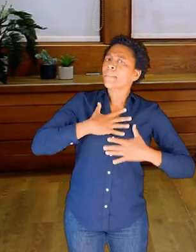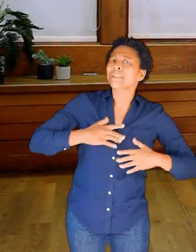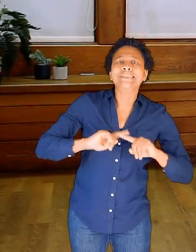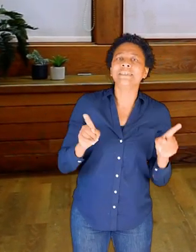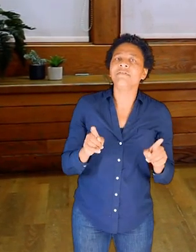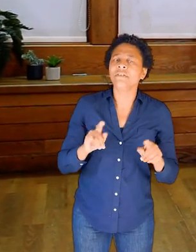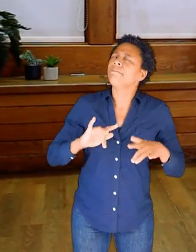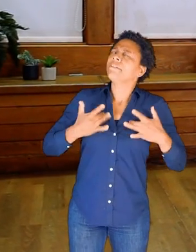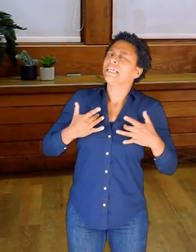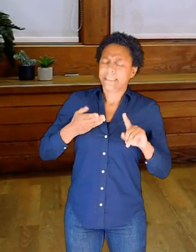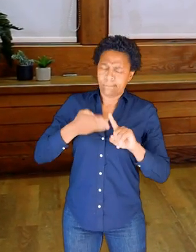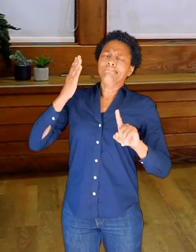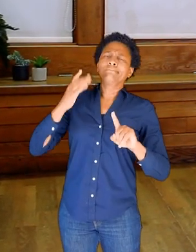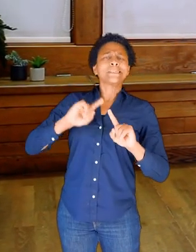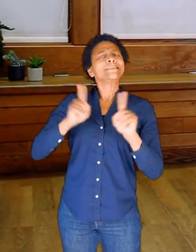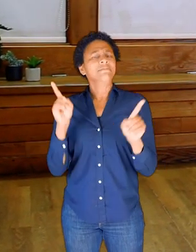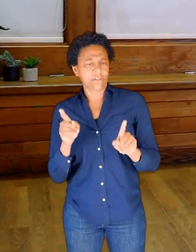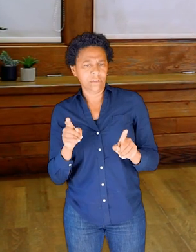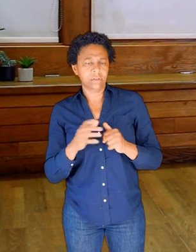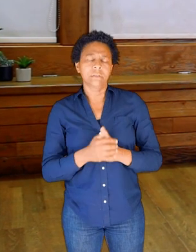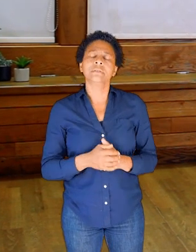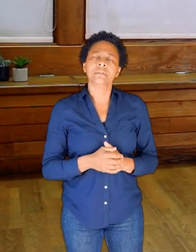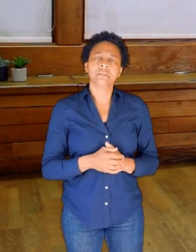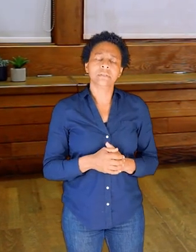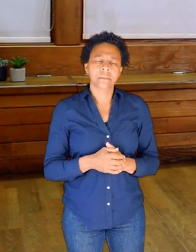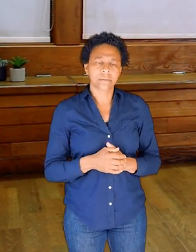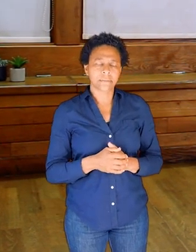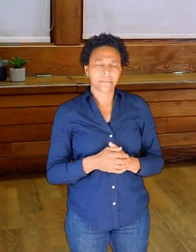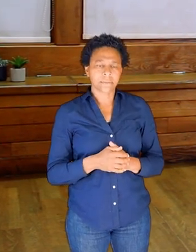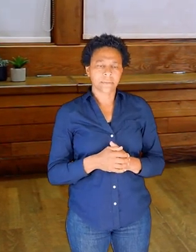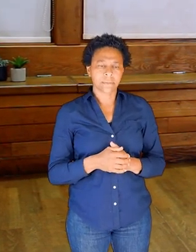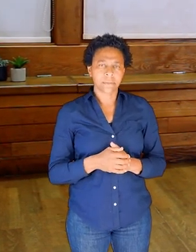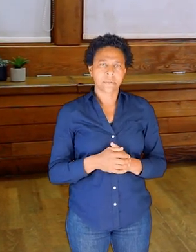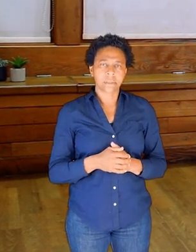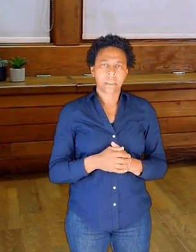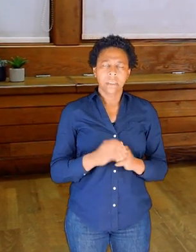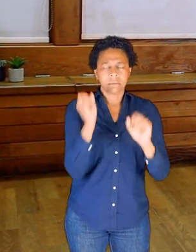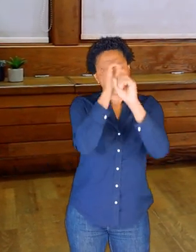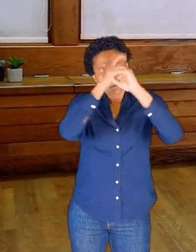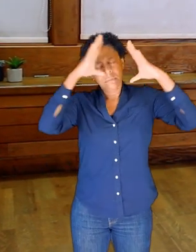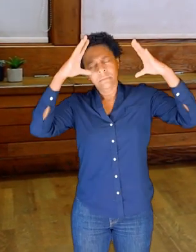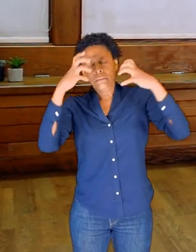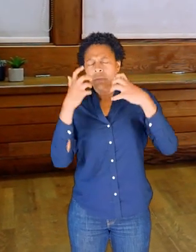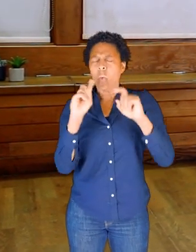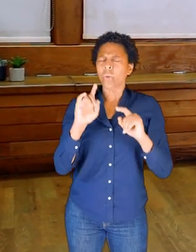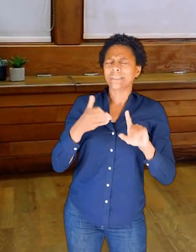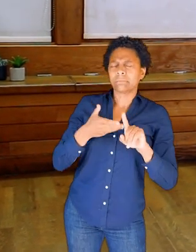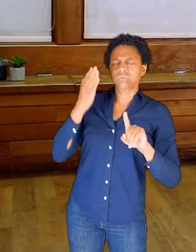Working with these containers, pelvis, and head, roof of the mouth and skull.